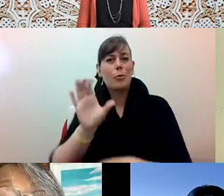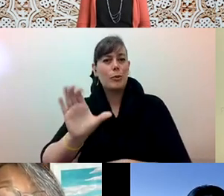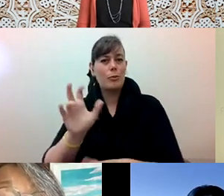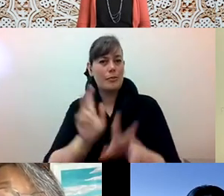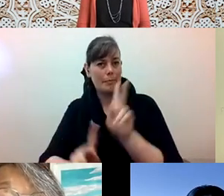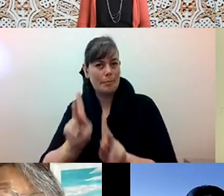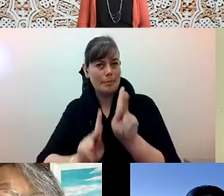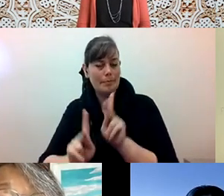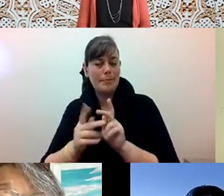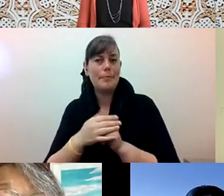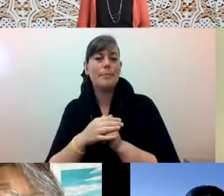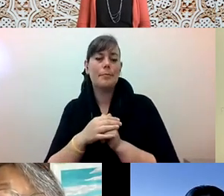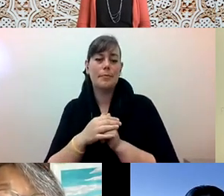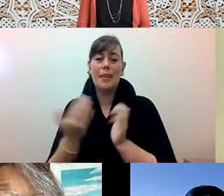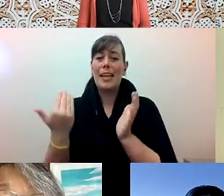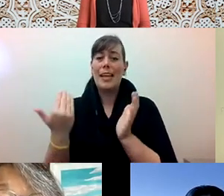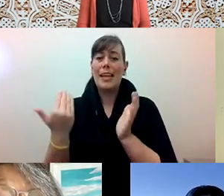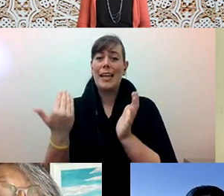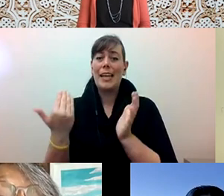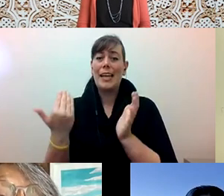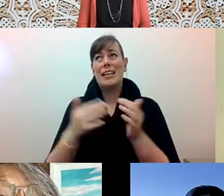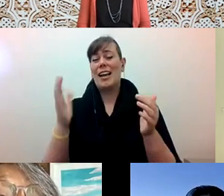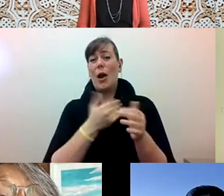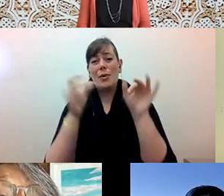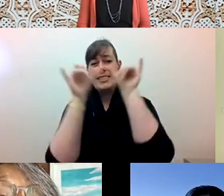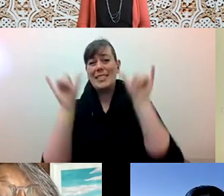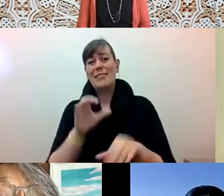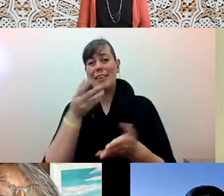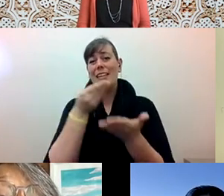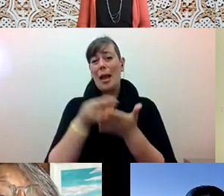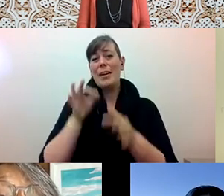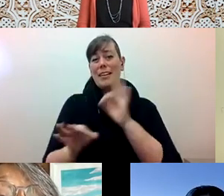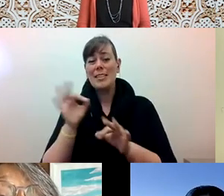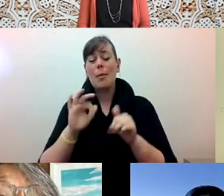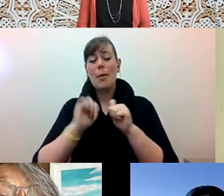Alex Tom he/him: And again under capitalism, under the ways that capitalism divides different communities of color,